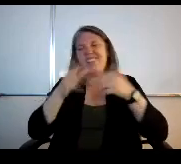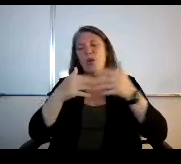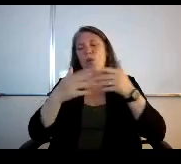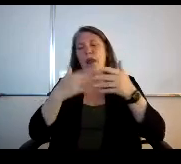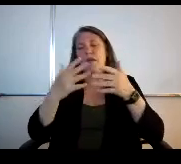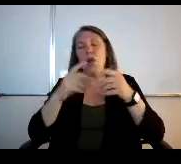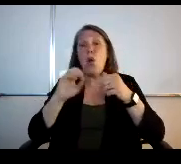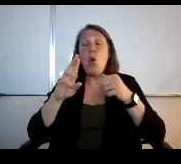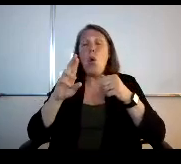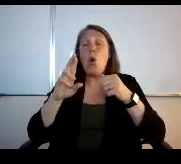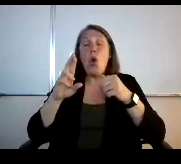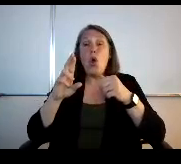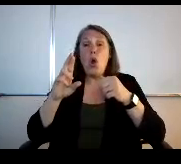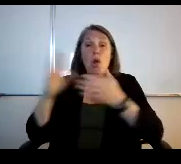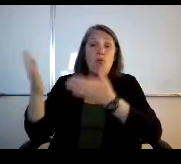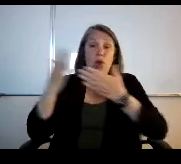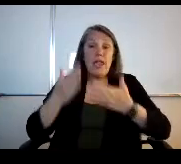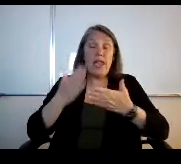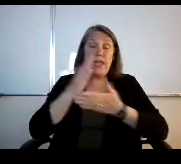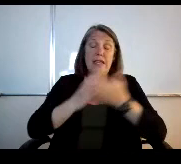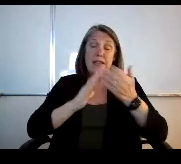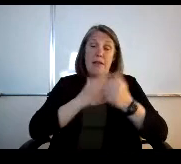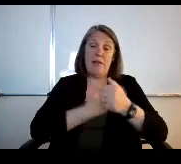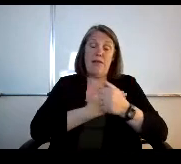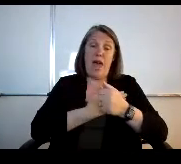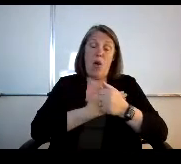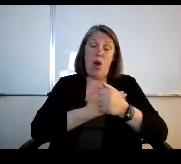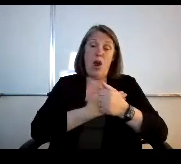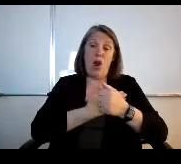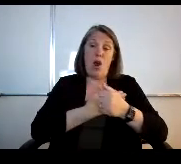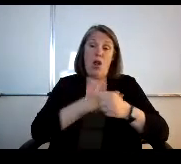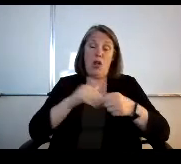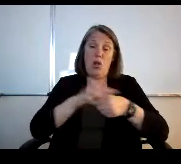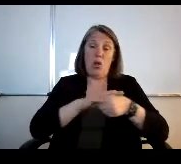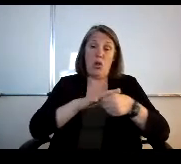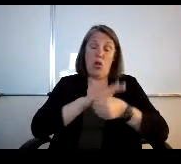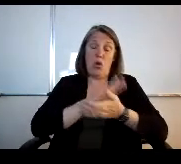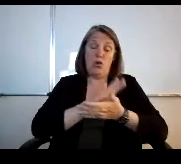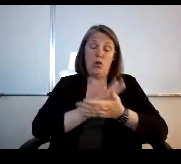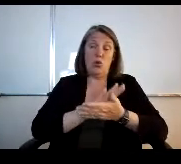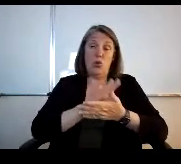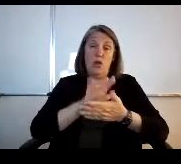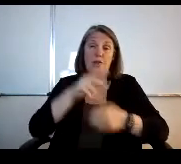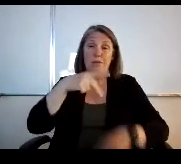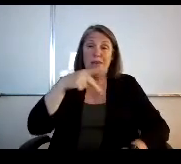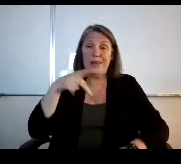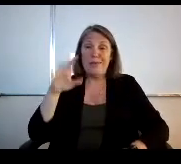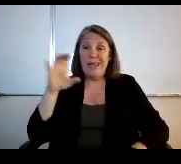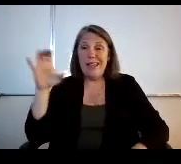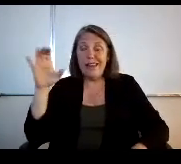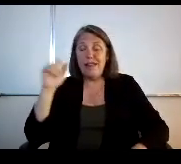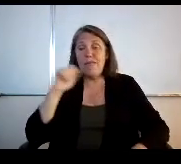or even bringing in some of our our local schools, or you know, Pikes Peak. Uh,